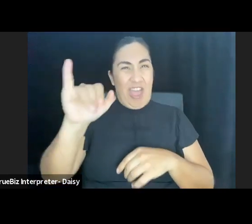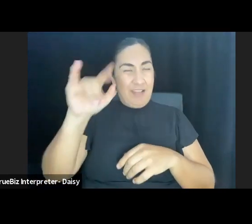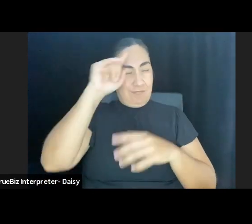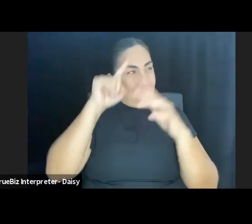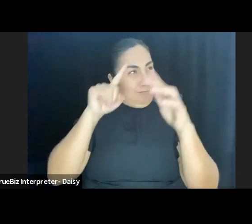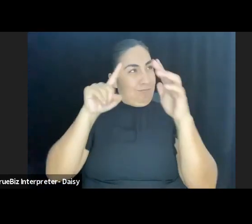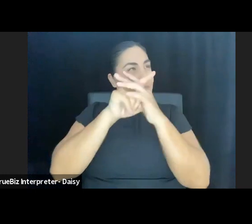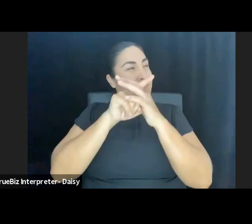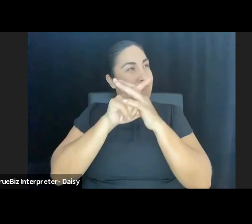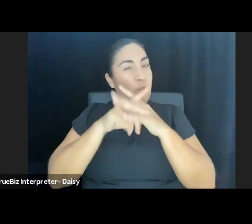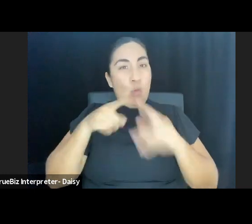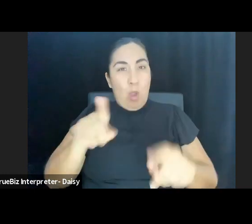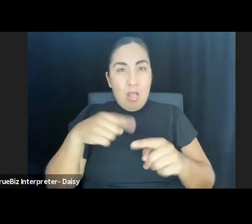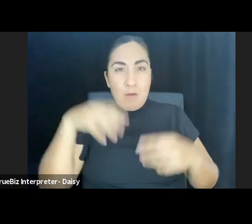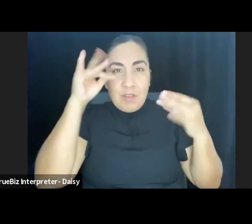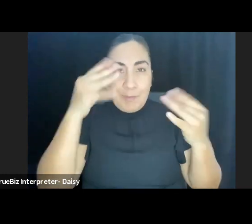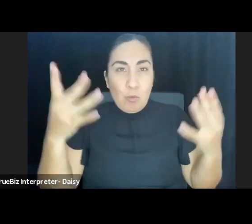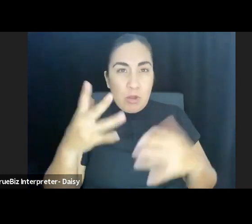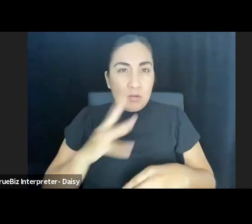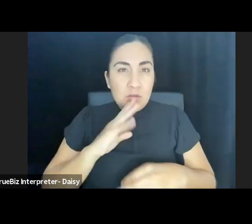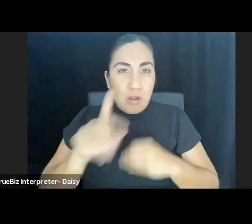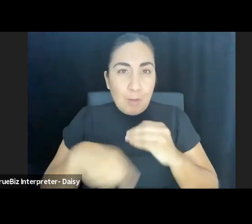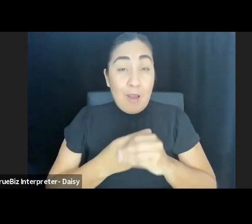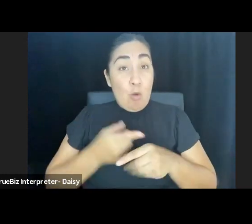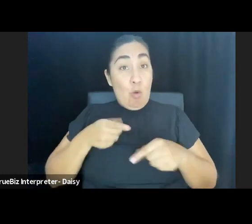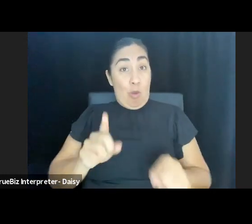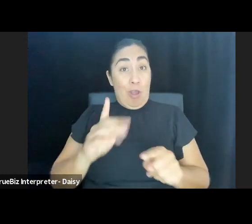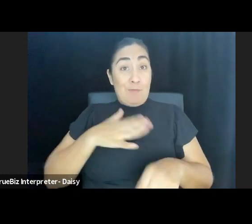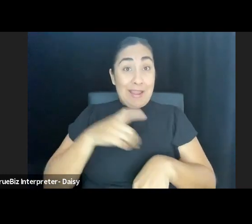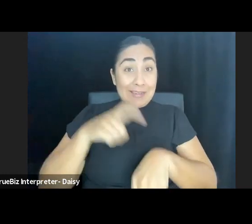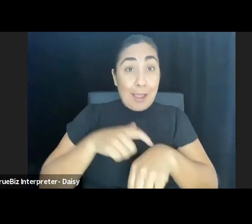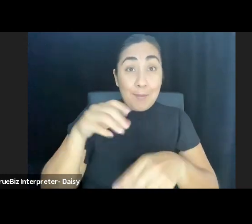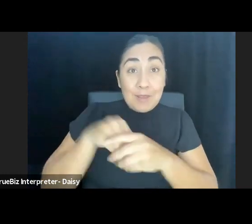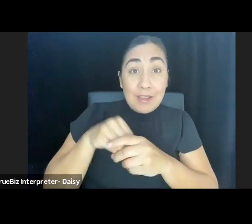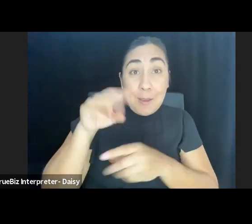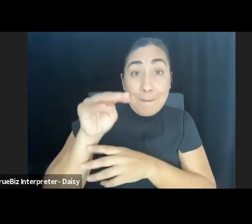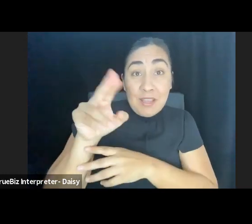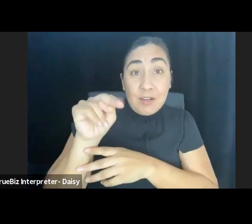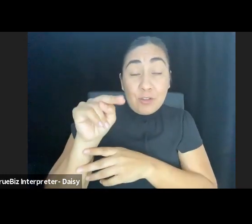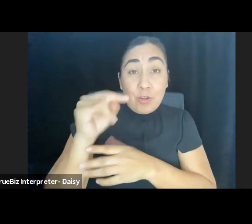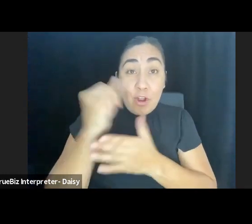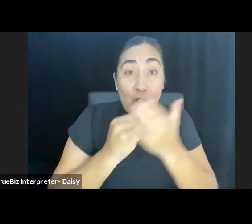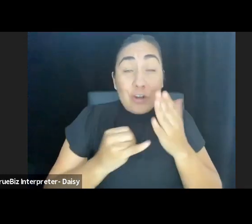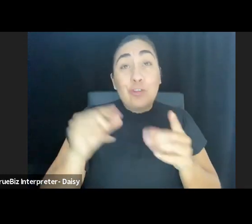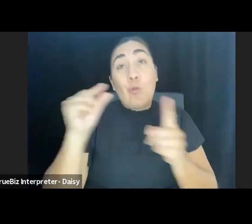While thinking of my time as a Minnesota artist, the words of mentors of mine like Marion McClinton